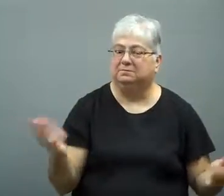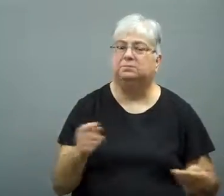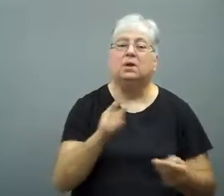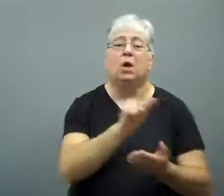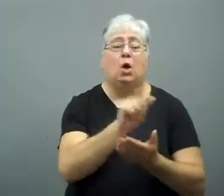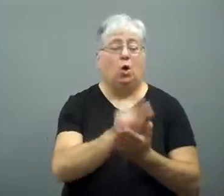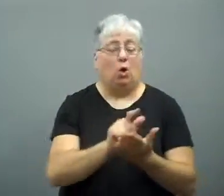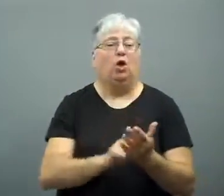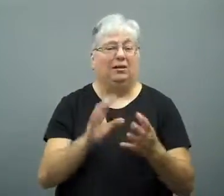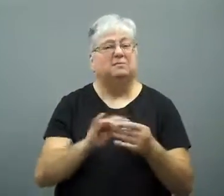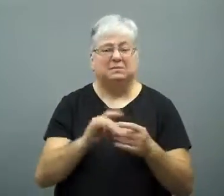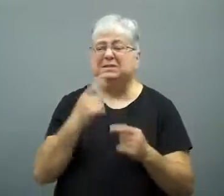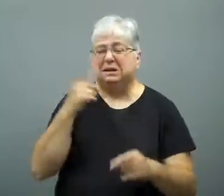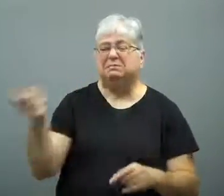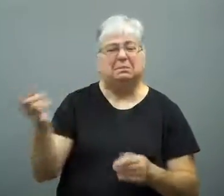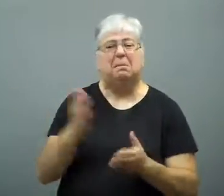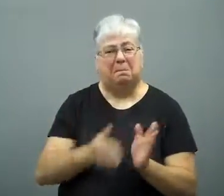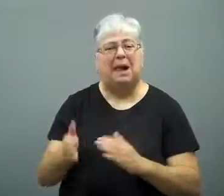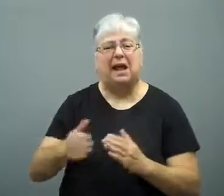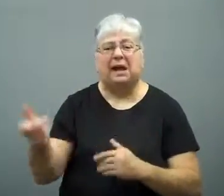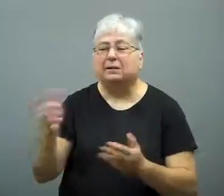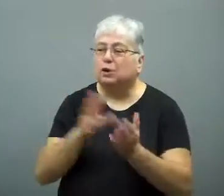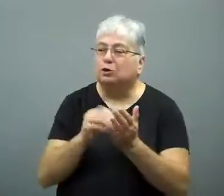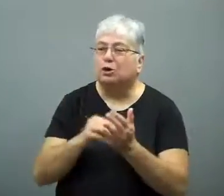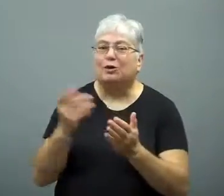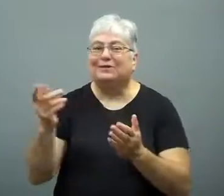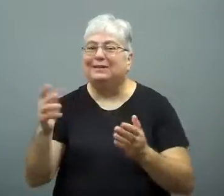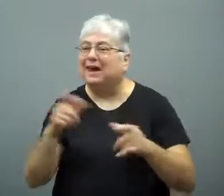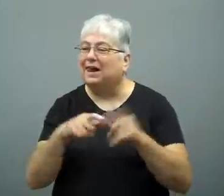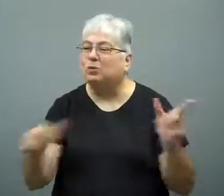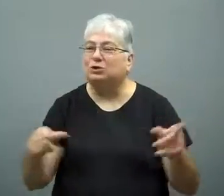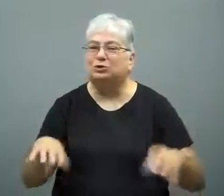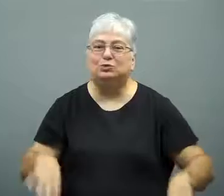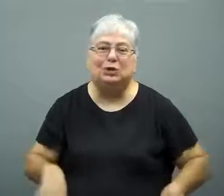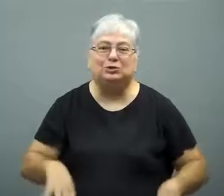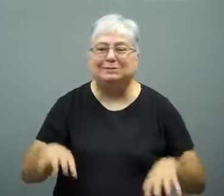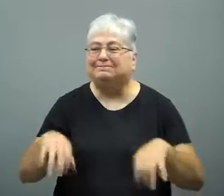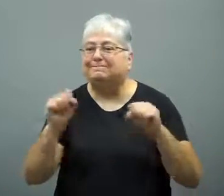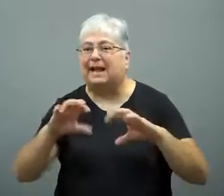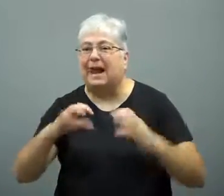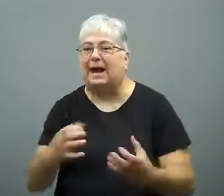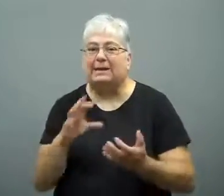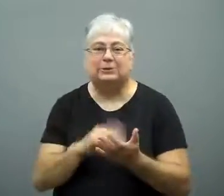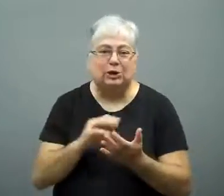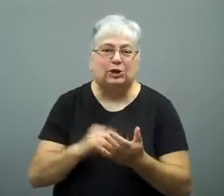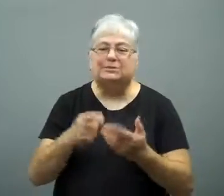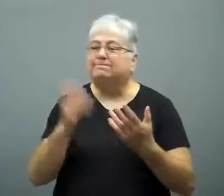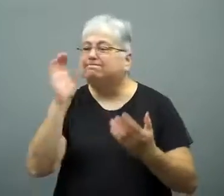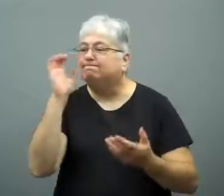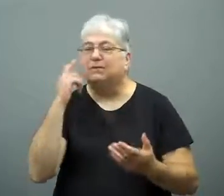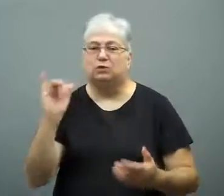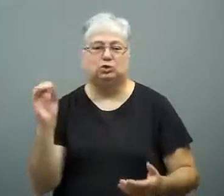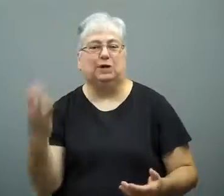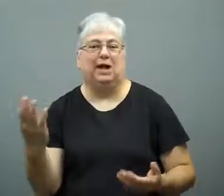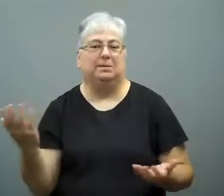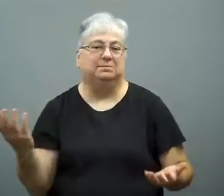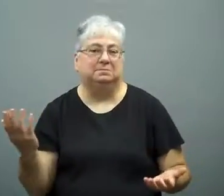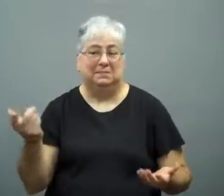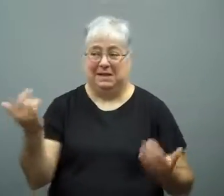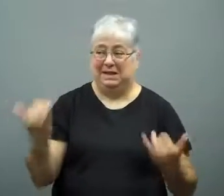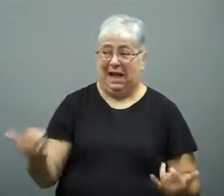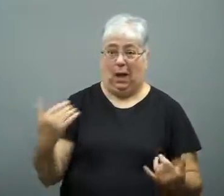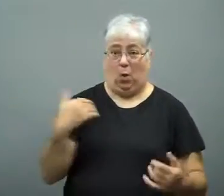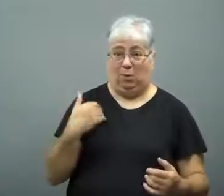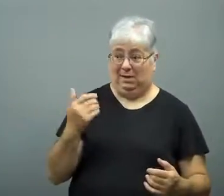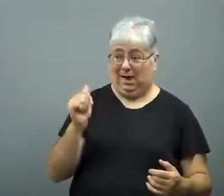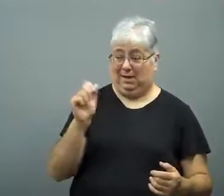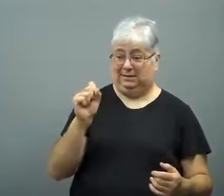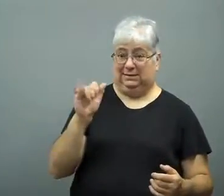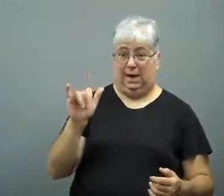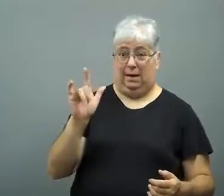The lawyer said he planned to take language classes and look for a job.